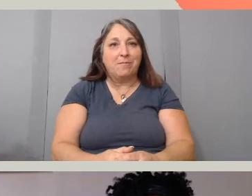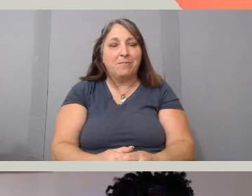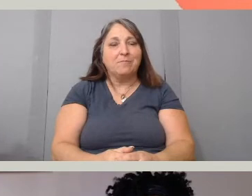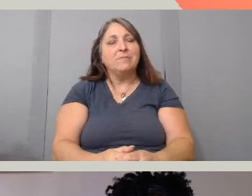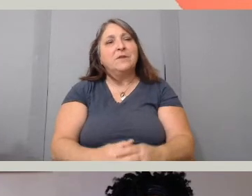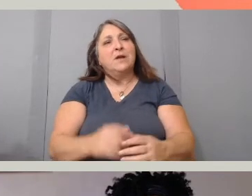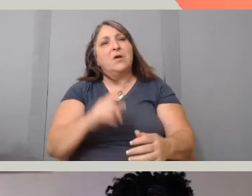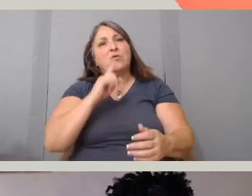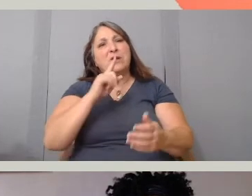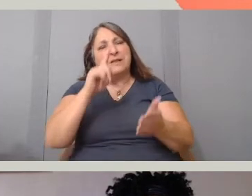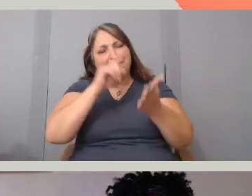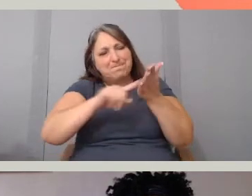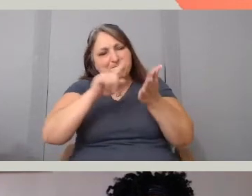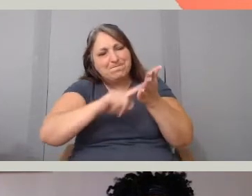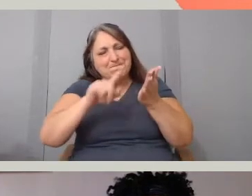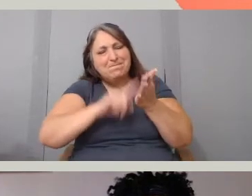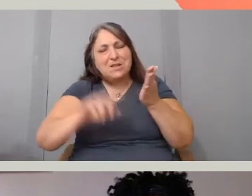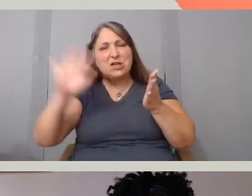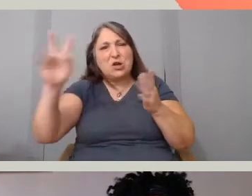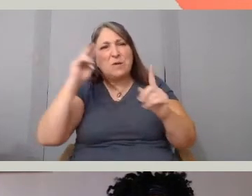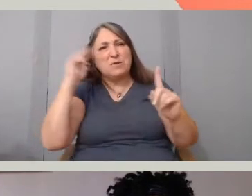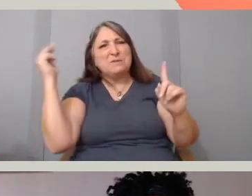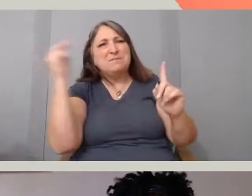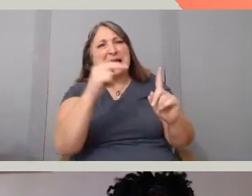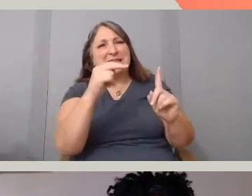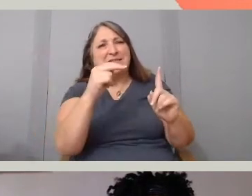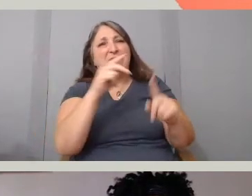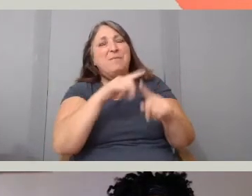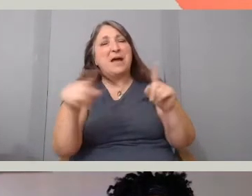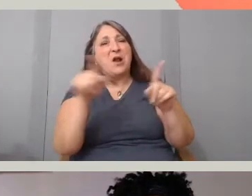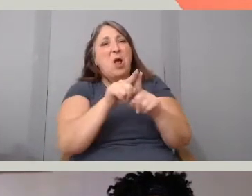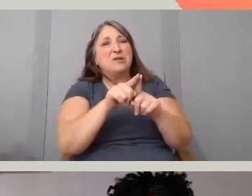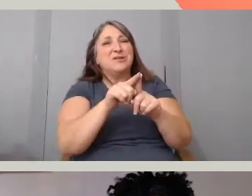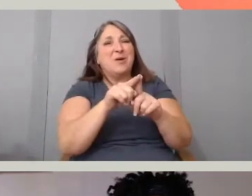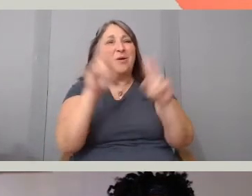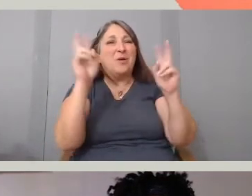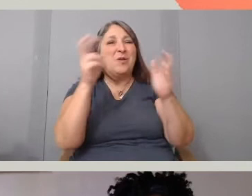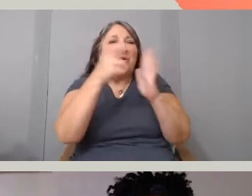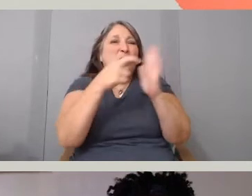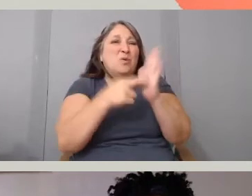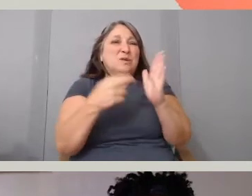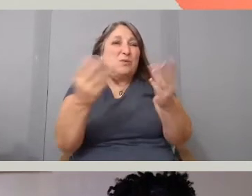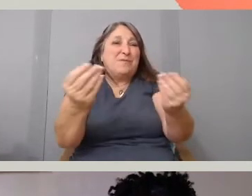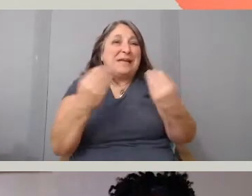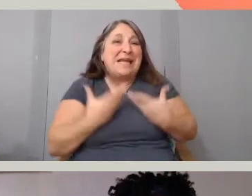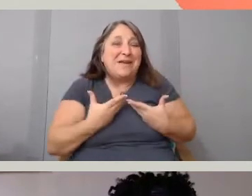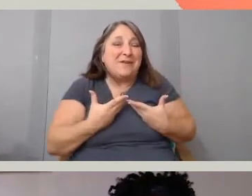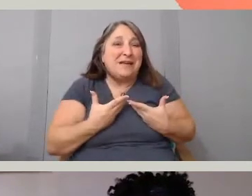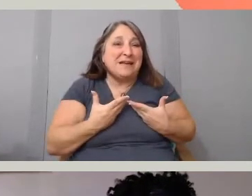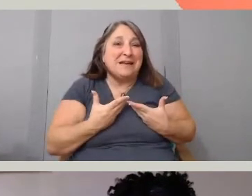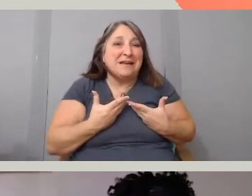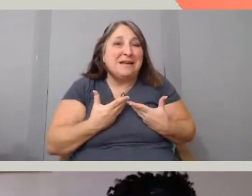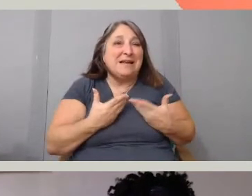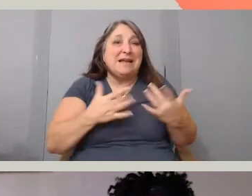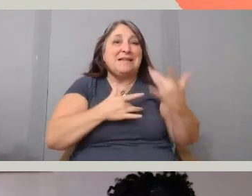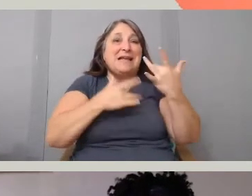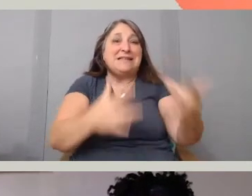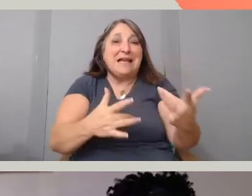but then also the rules to which we've been given at least that tend to be the way we see a documentary,